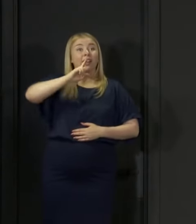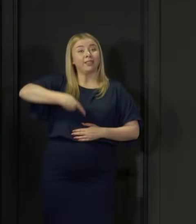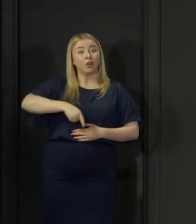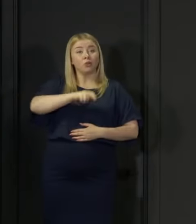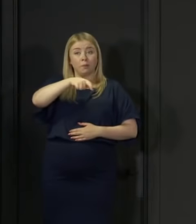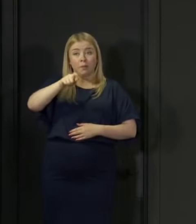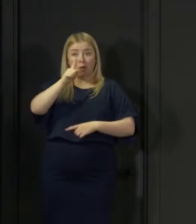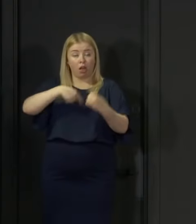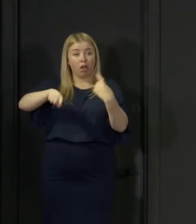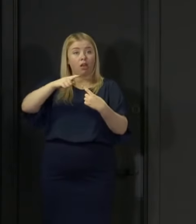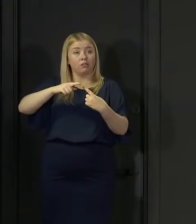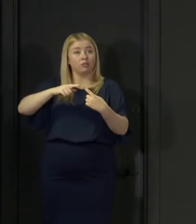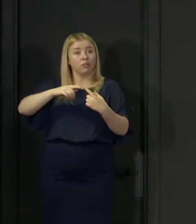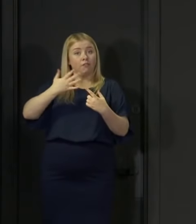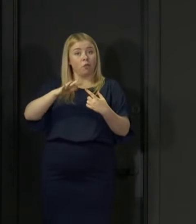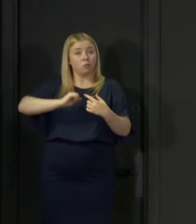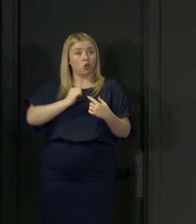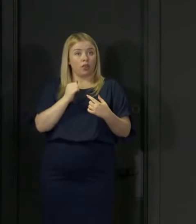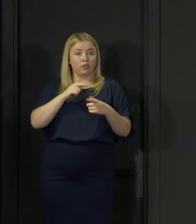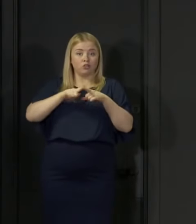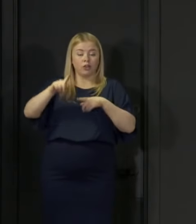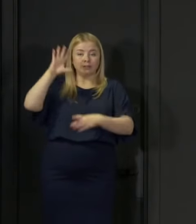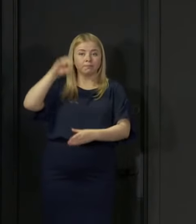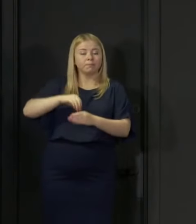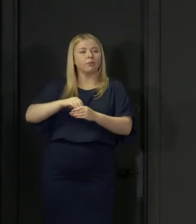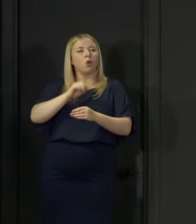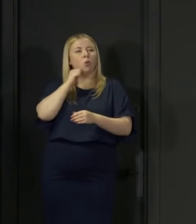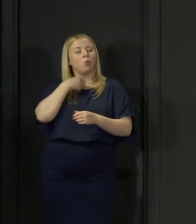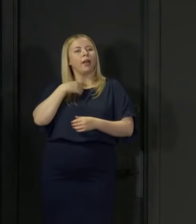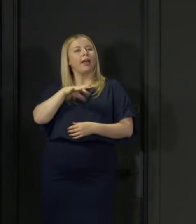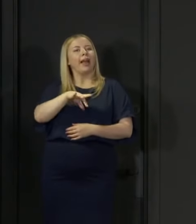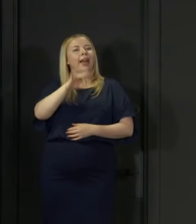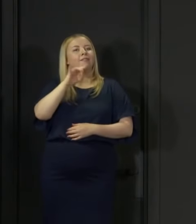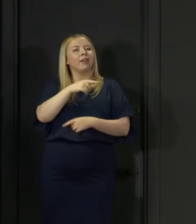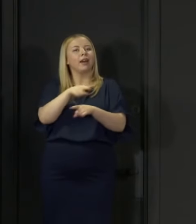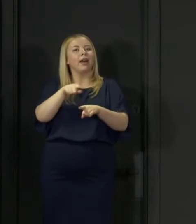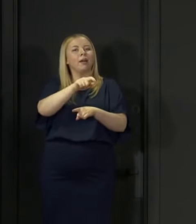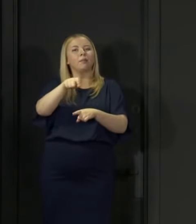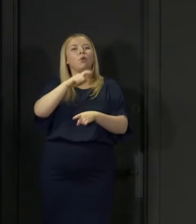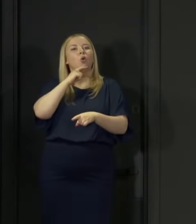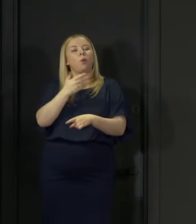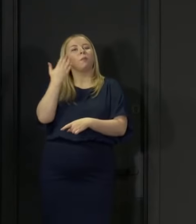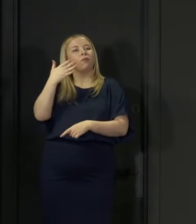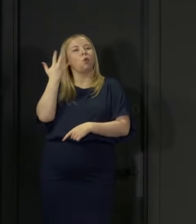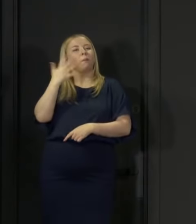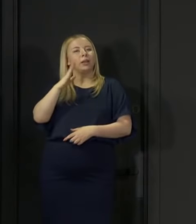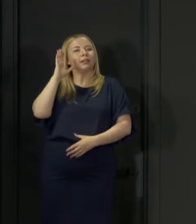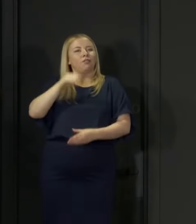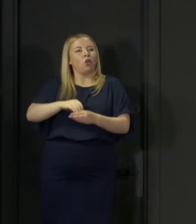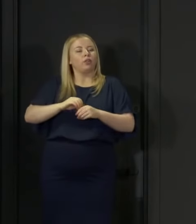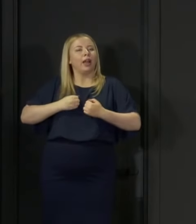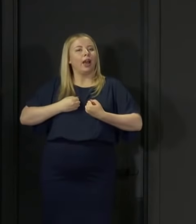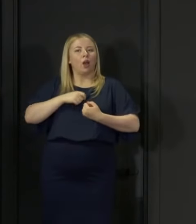As a starting point we'll be sending invitations to those who have previously been involved in our population surveys.